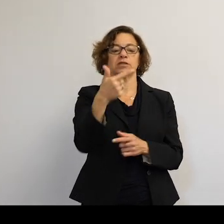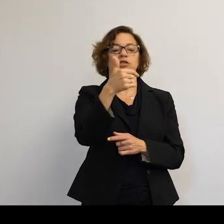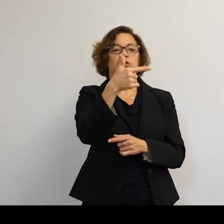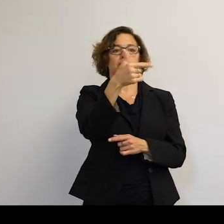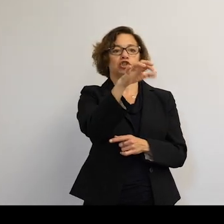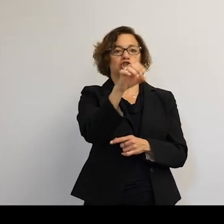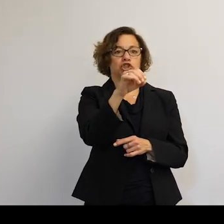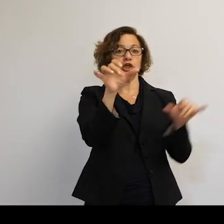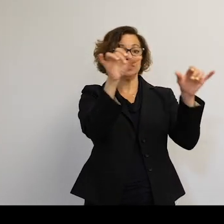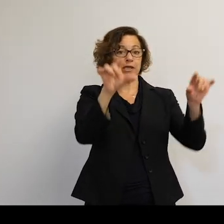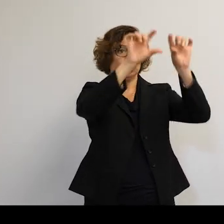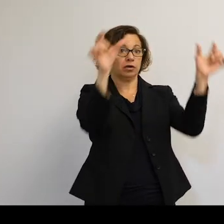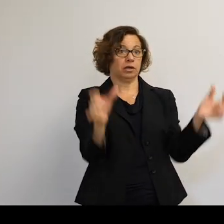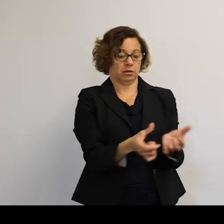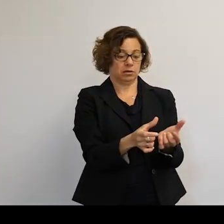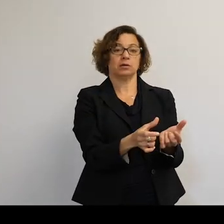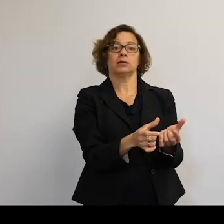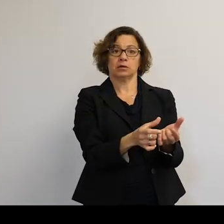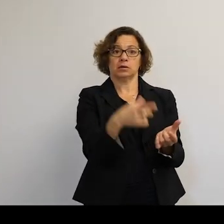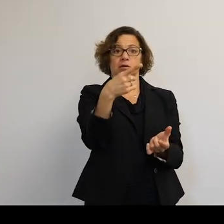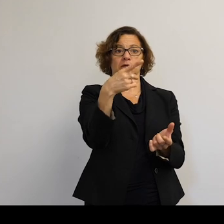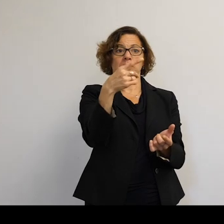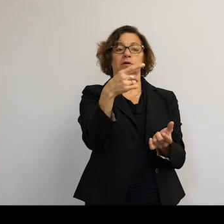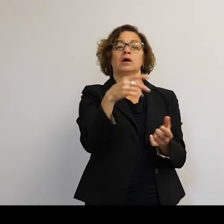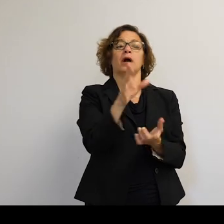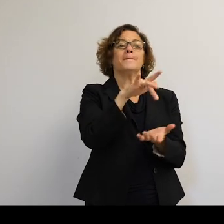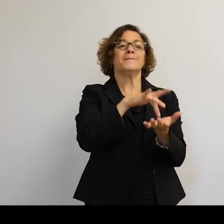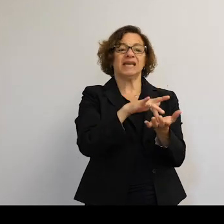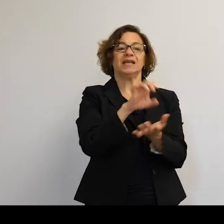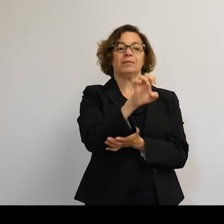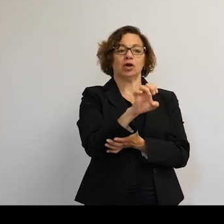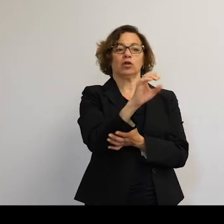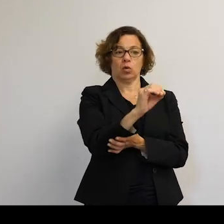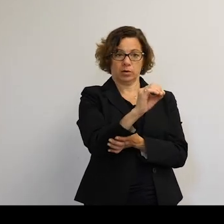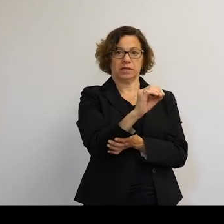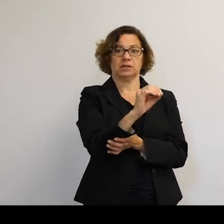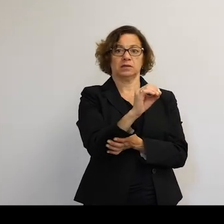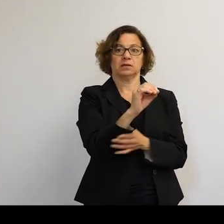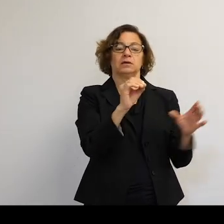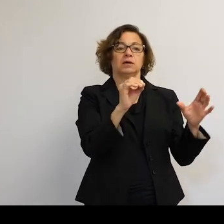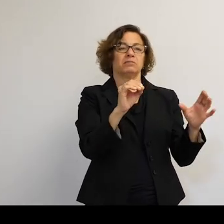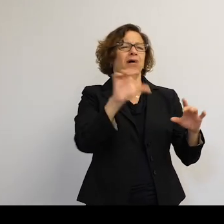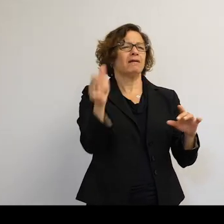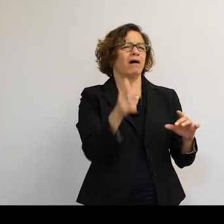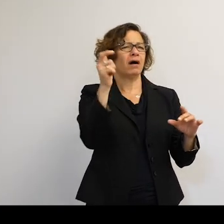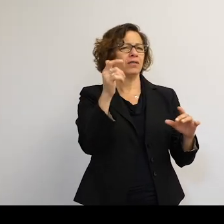We're looking at it from the side. You can see medium Earth orbit. There's all of these satellites above the Northern Hemisphere.